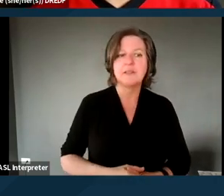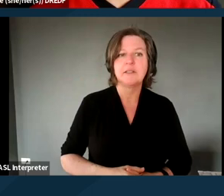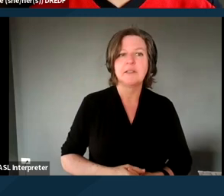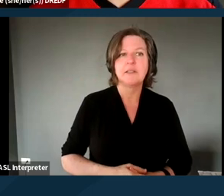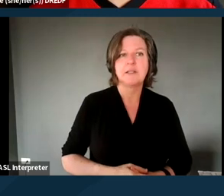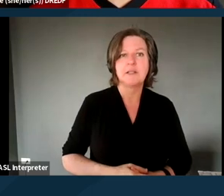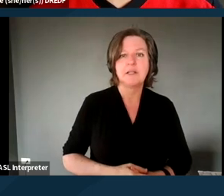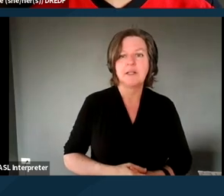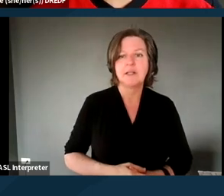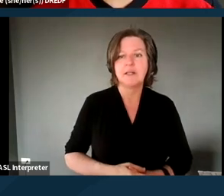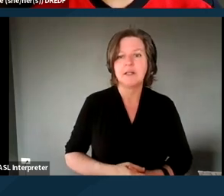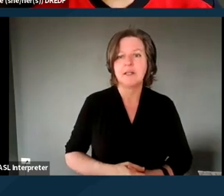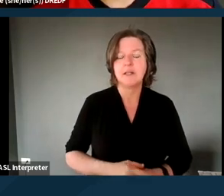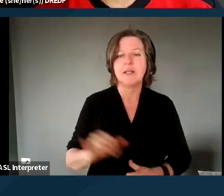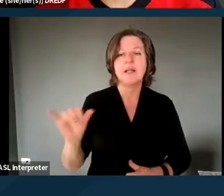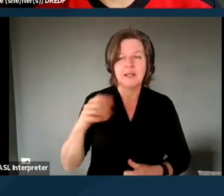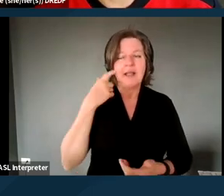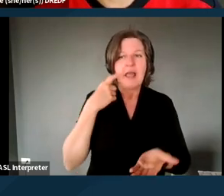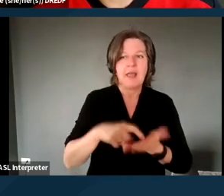And I certainly also recognize that the people on this